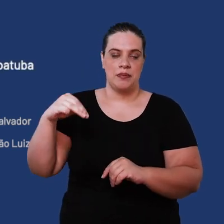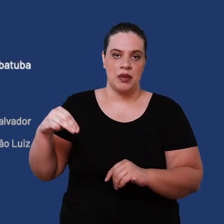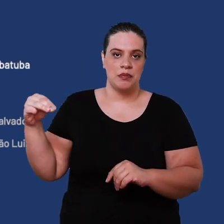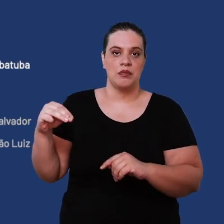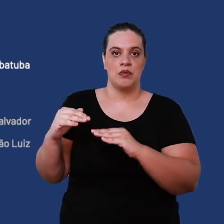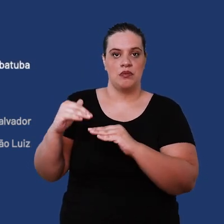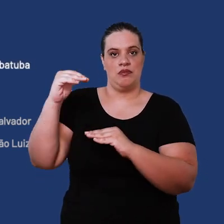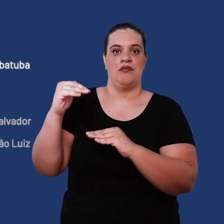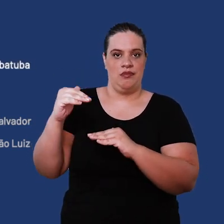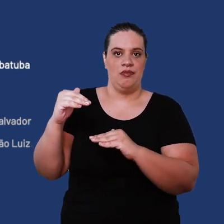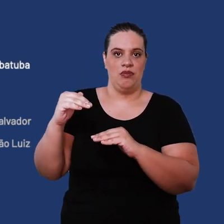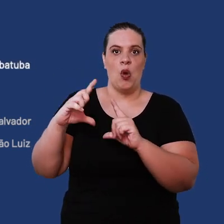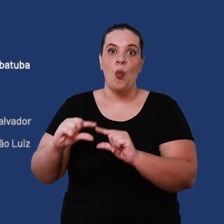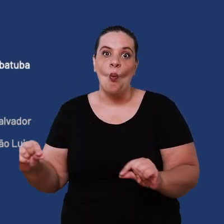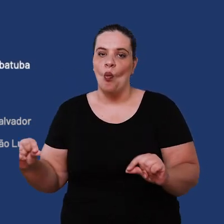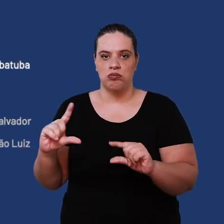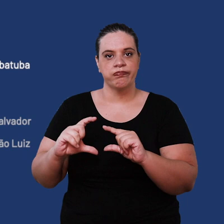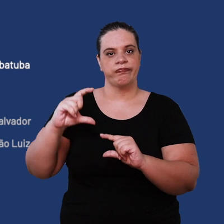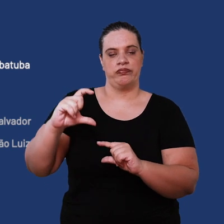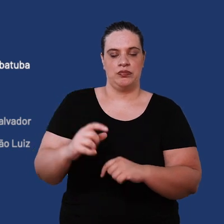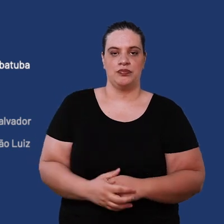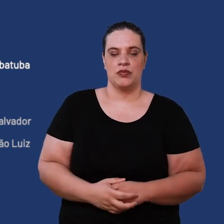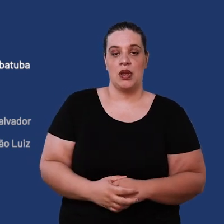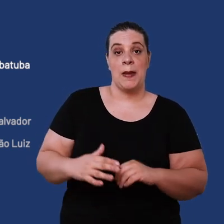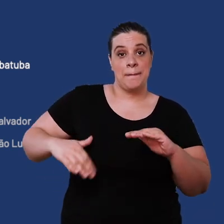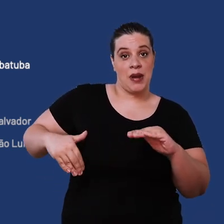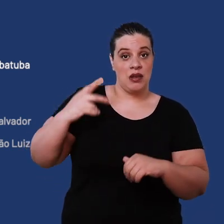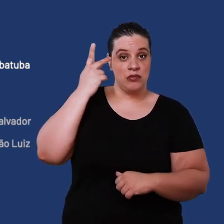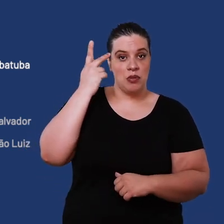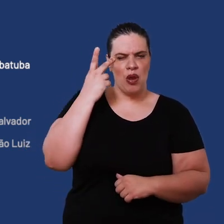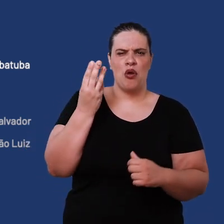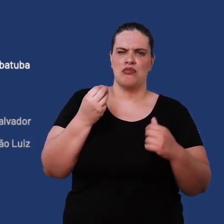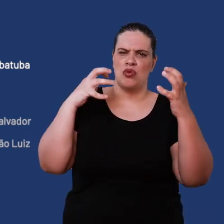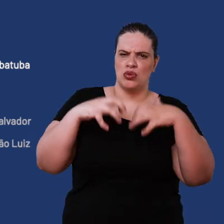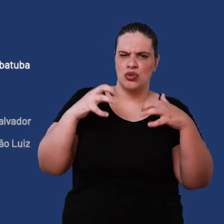month, in Ubatuba, the year starts with a lot of rain with an average of 300 millimeters per month